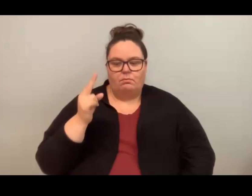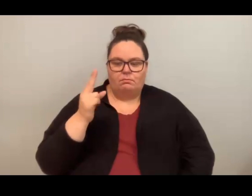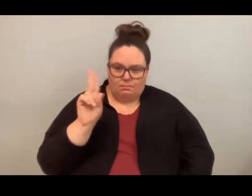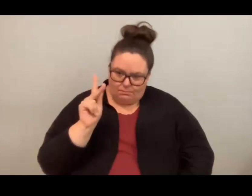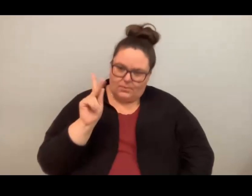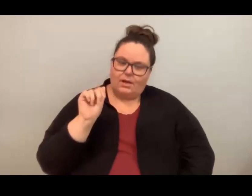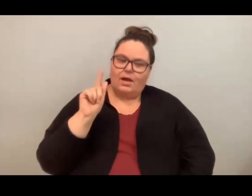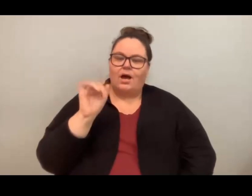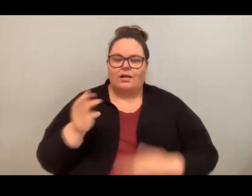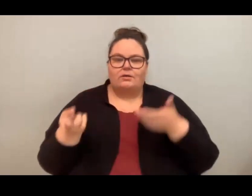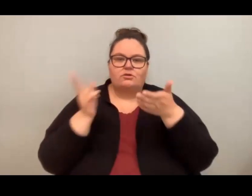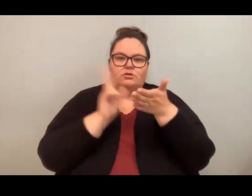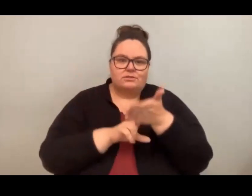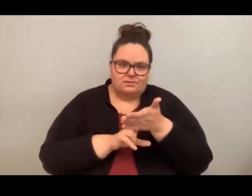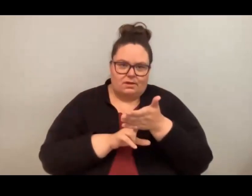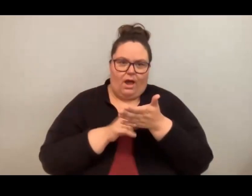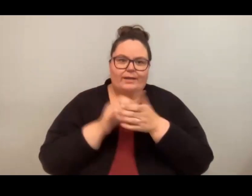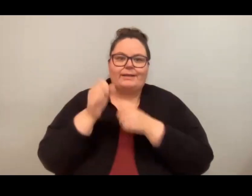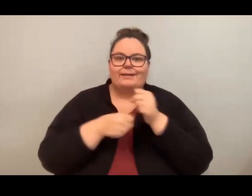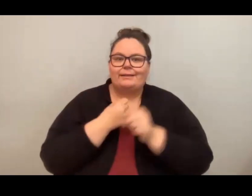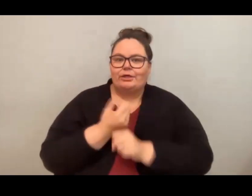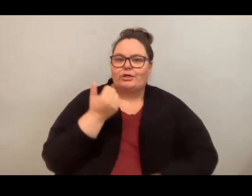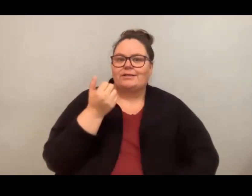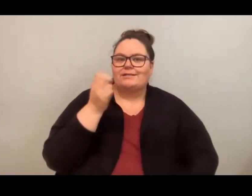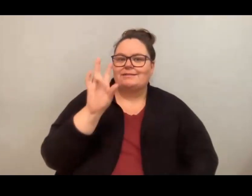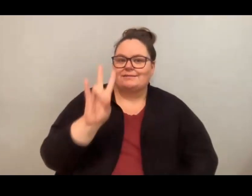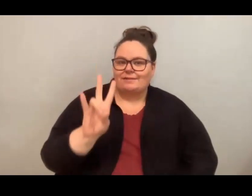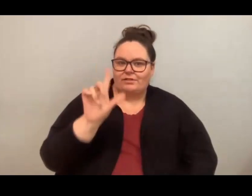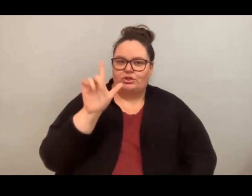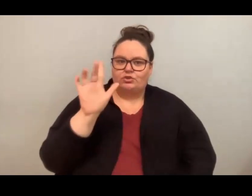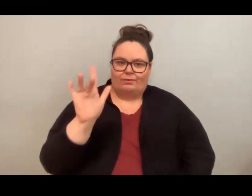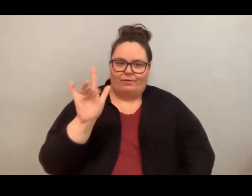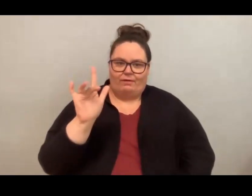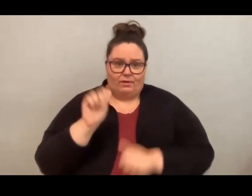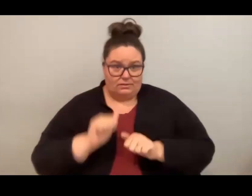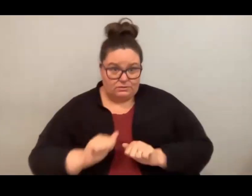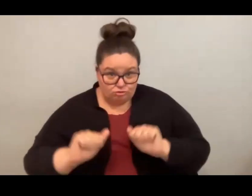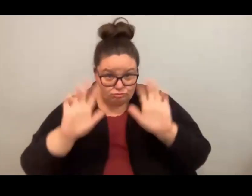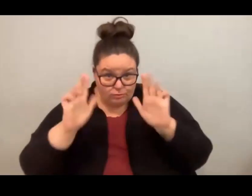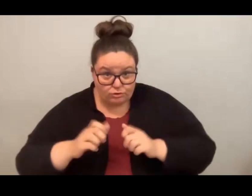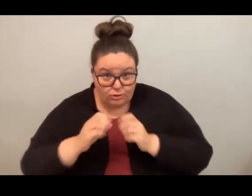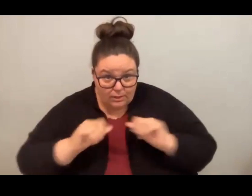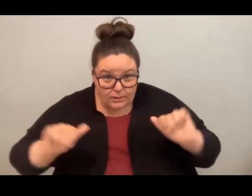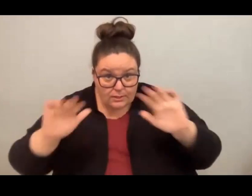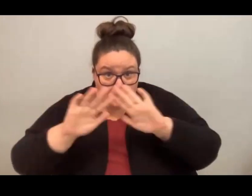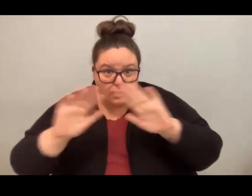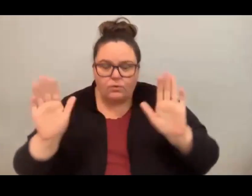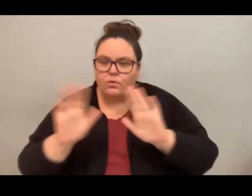with the surrender of lands and resources but actually recognized Wəlastəkewiyik, Mi’kmaq,